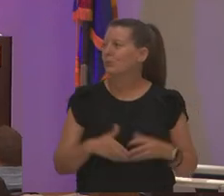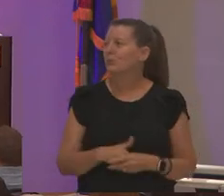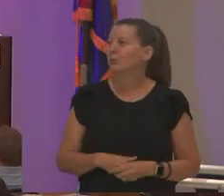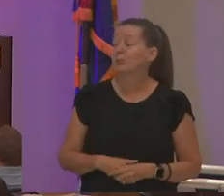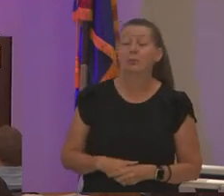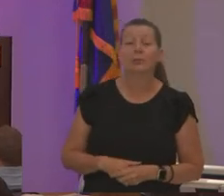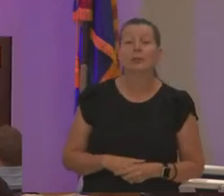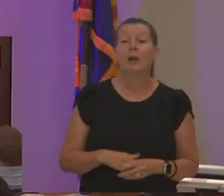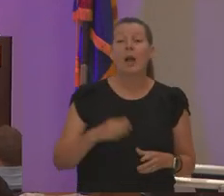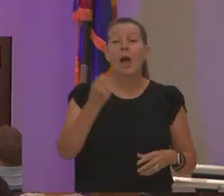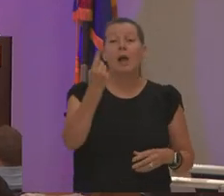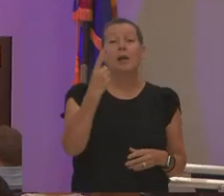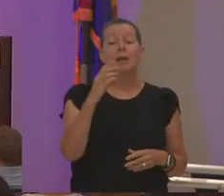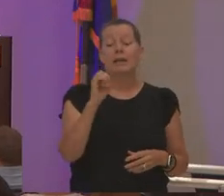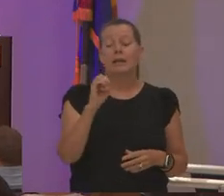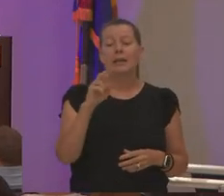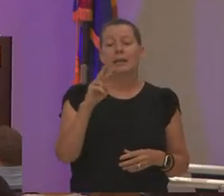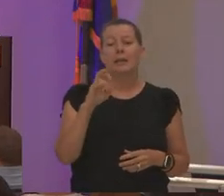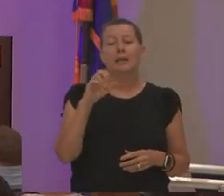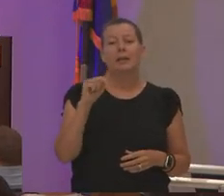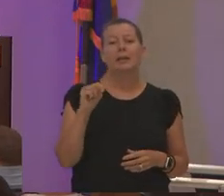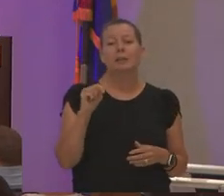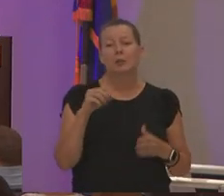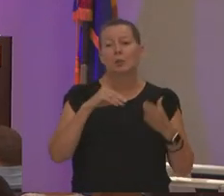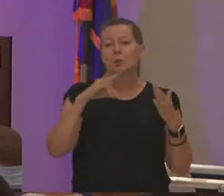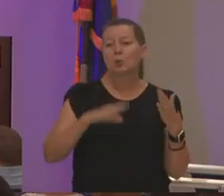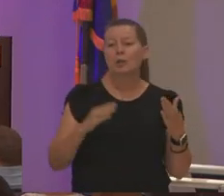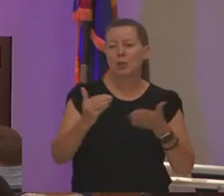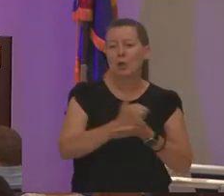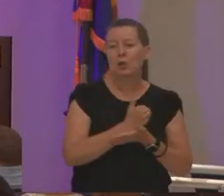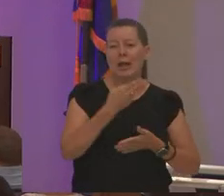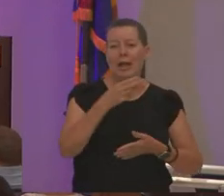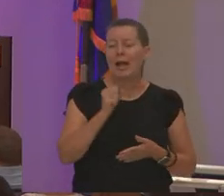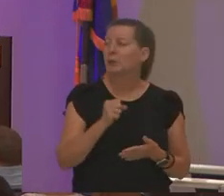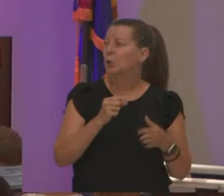we have 11 evit students who earn their high school diplomas and and early childhood